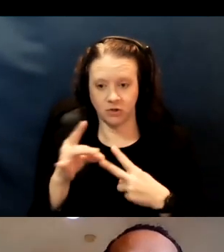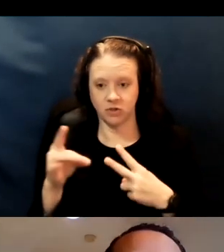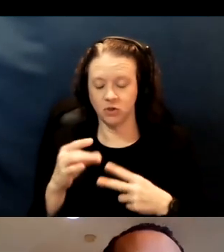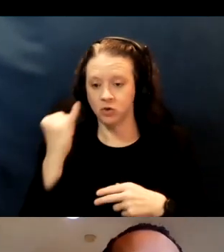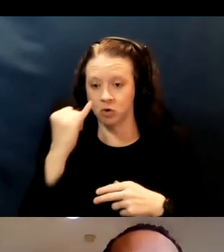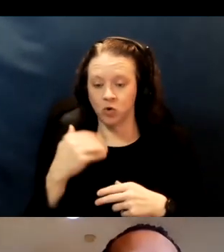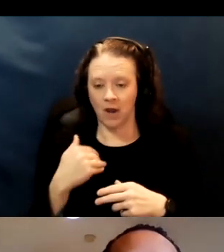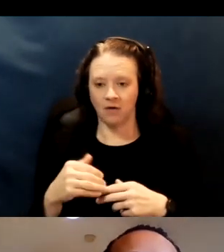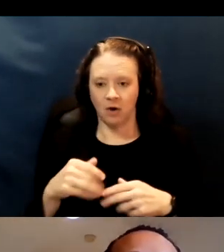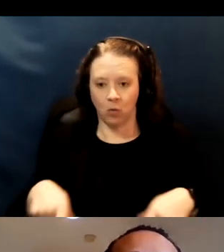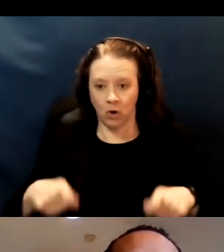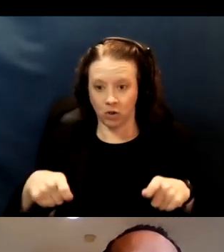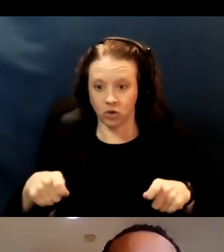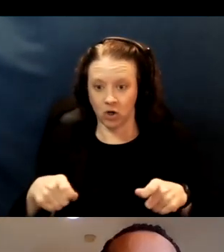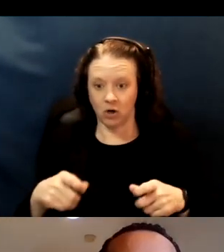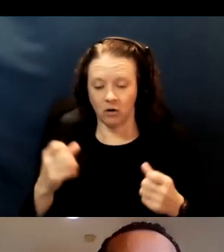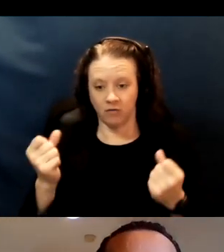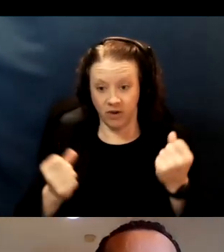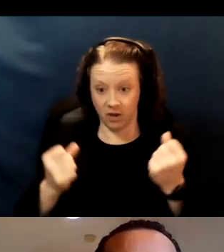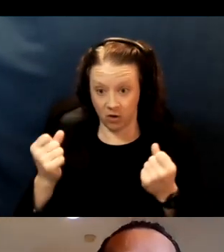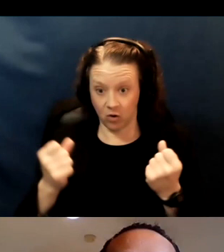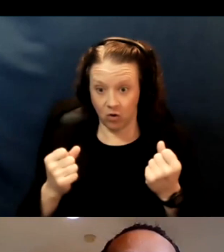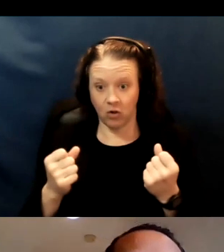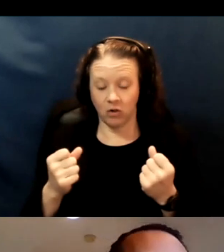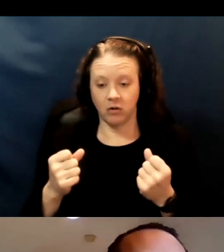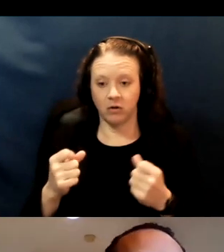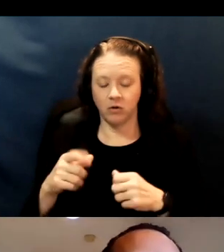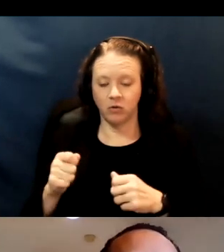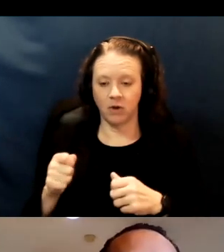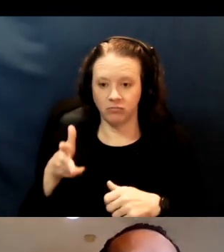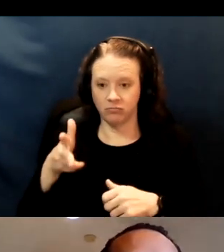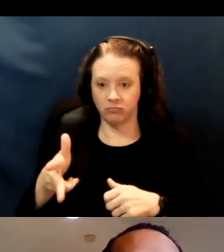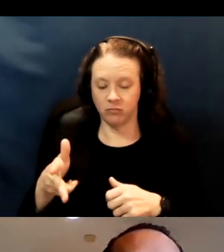they don't have to leave the vehicle. They get vaccinated and then they leave.